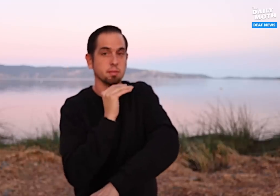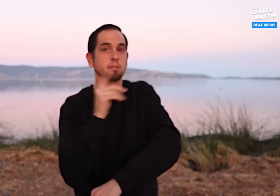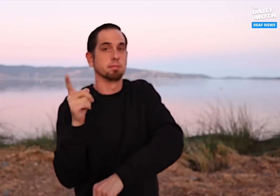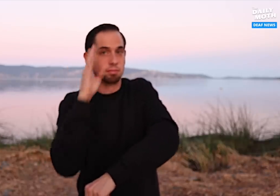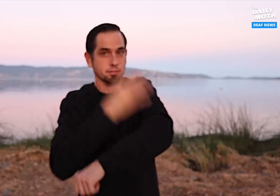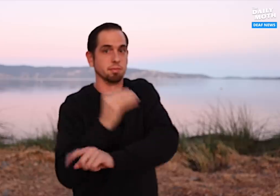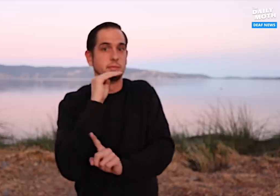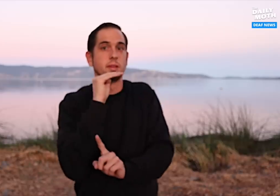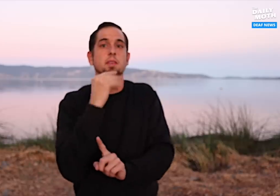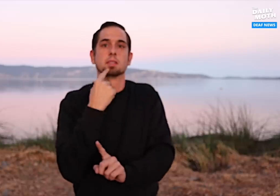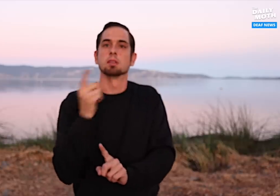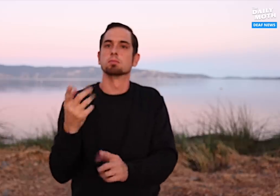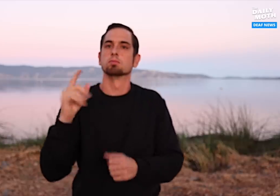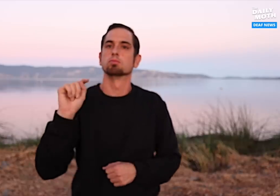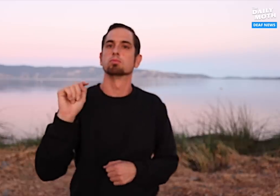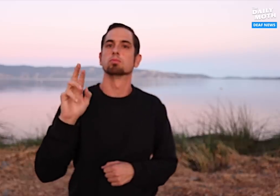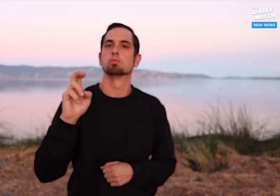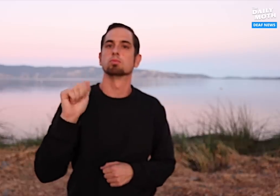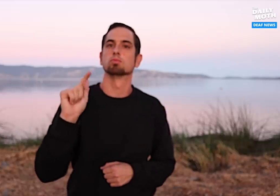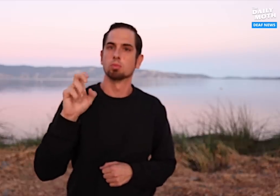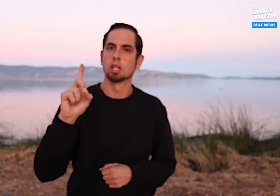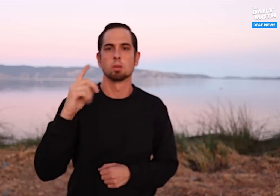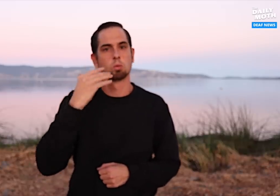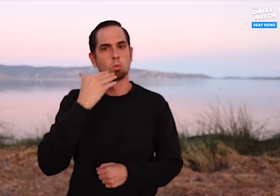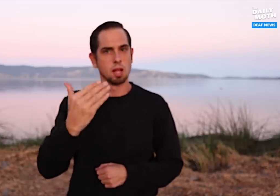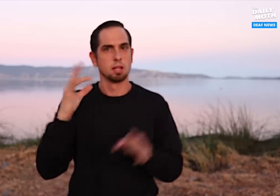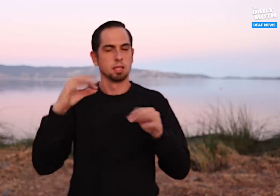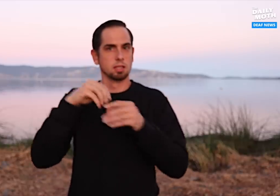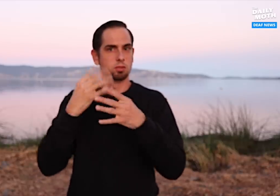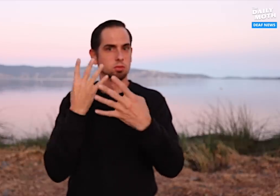that he said he is treated well in jail and